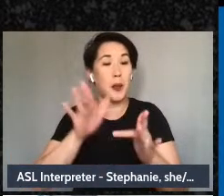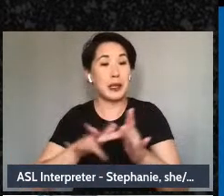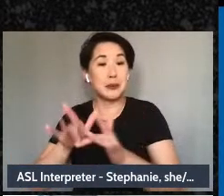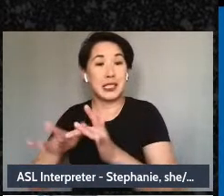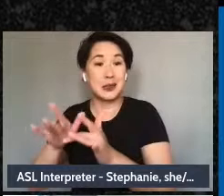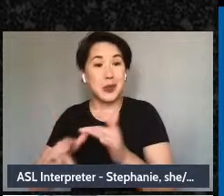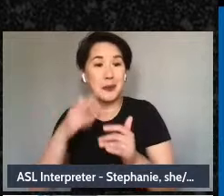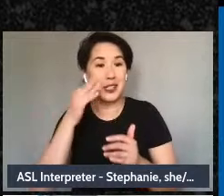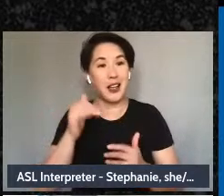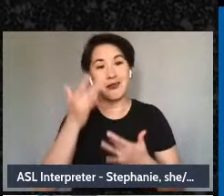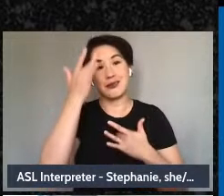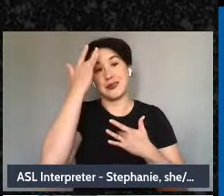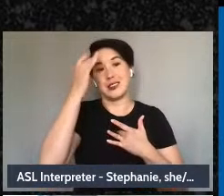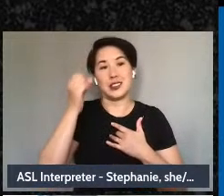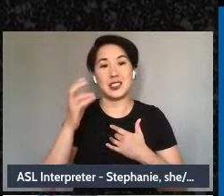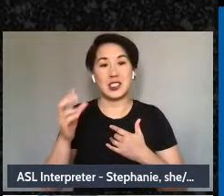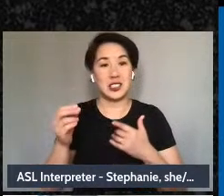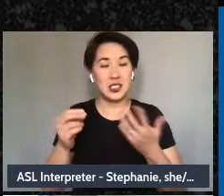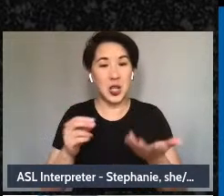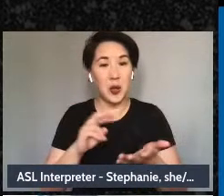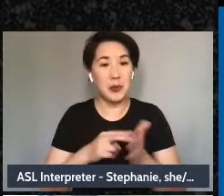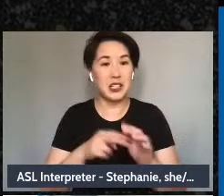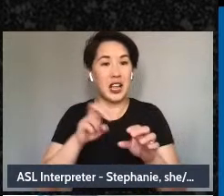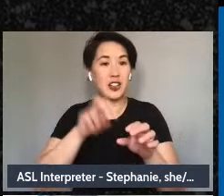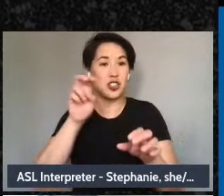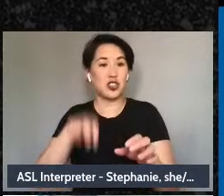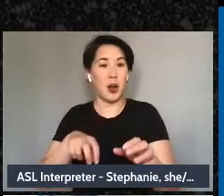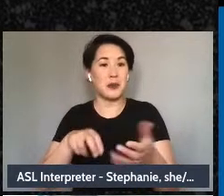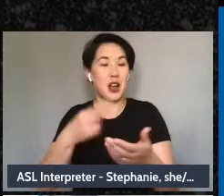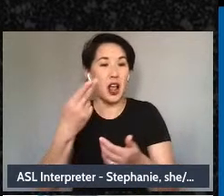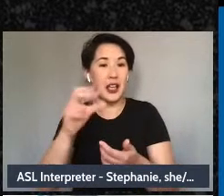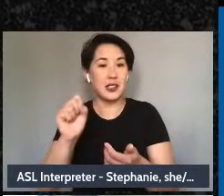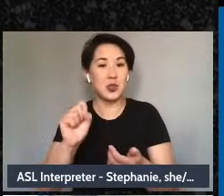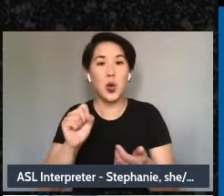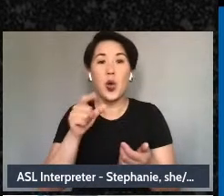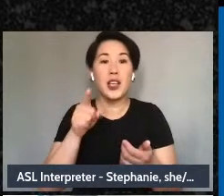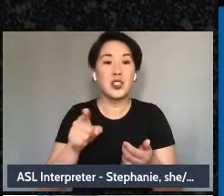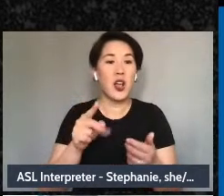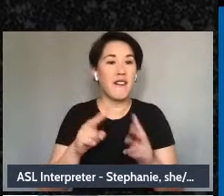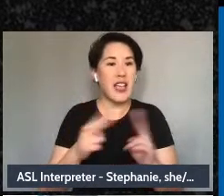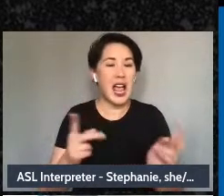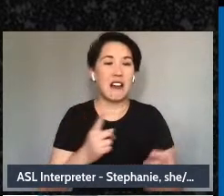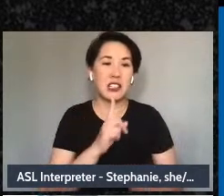depressed, Mary was embarrassed and started progressively isolating from her peers until